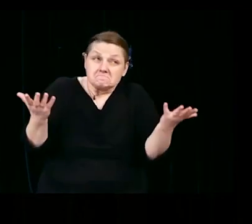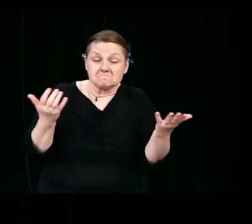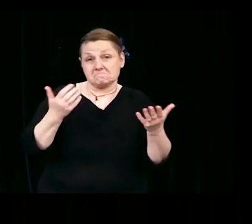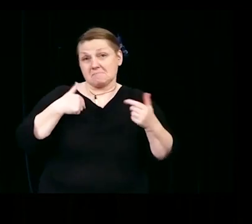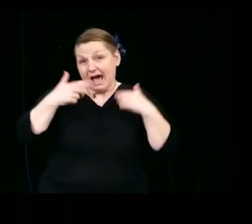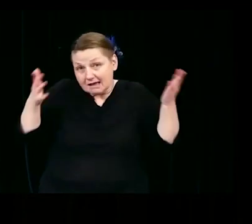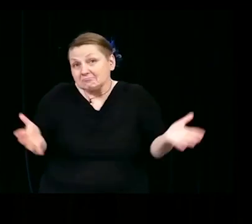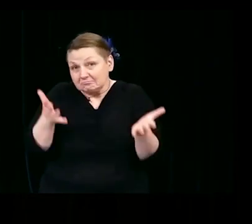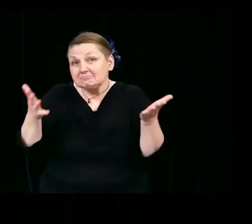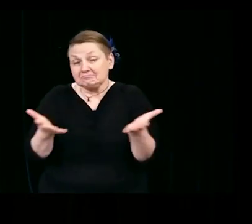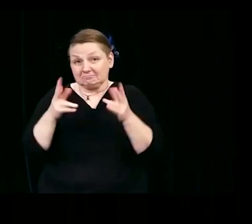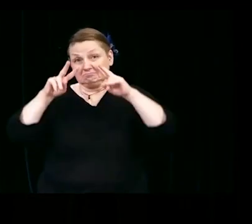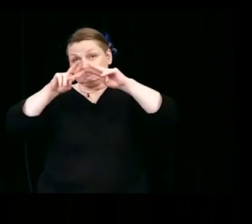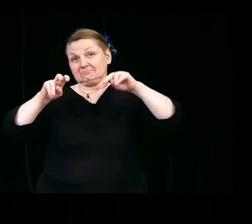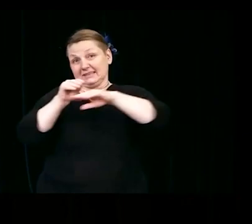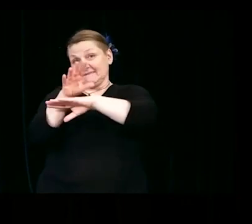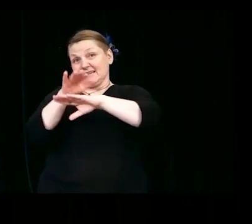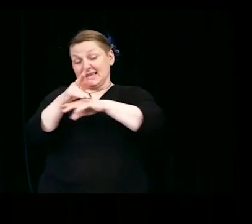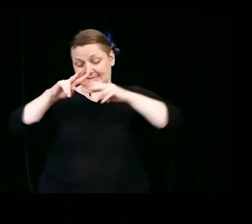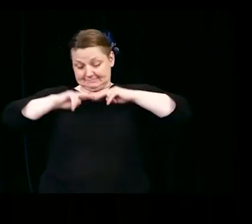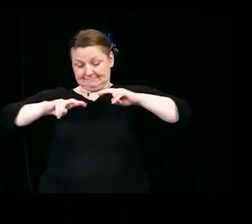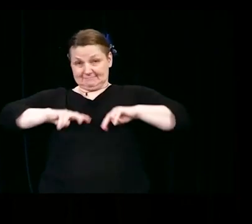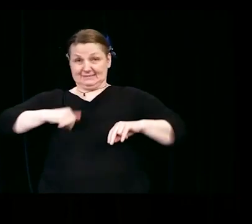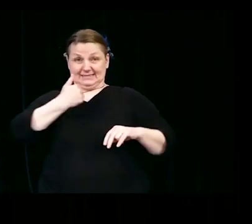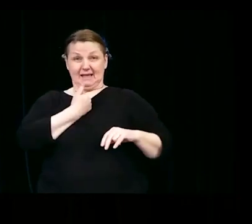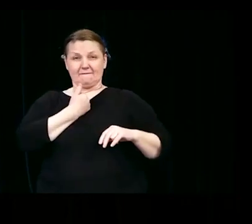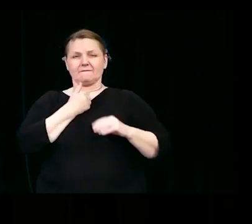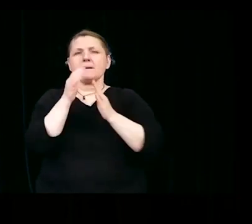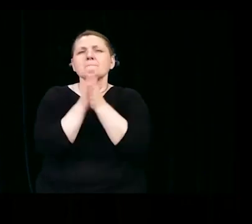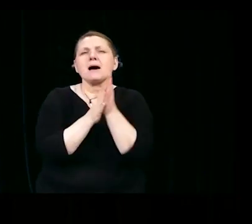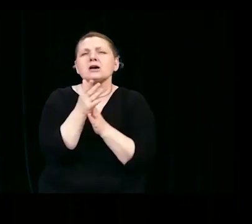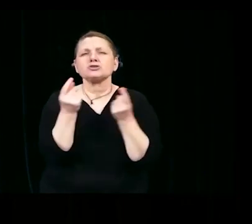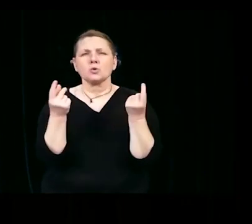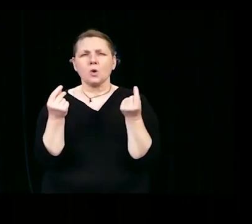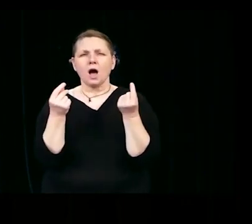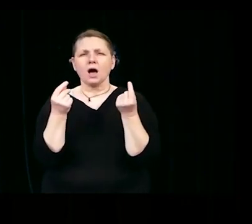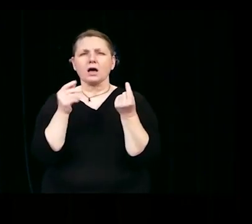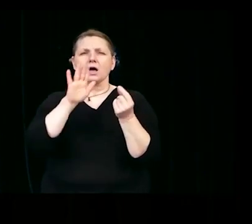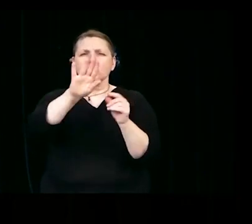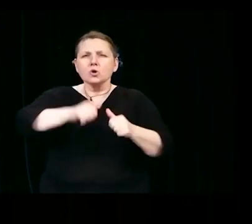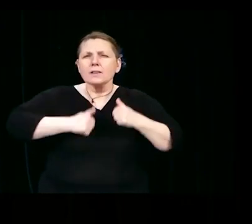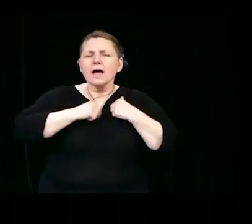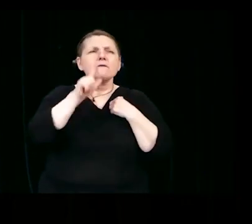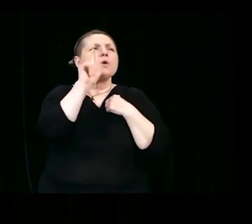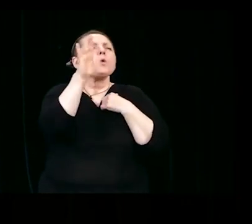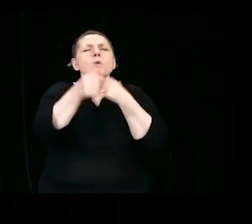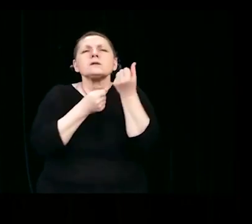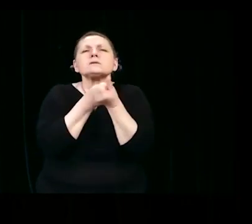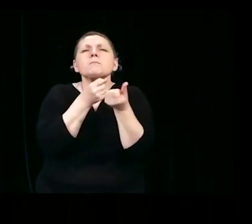and determine what your passions are. Who will support them? And investigate projects